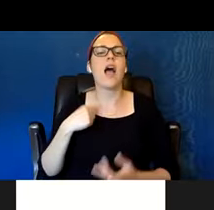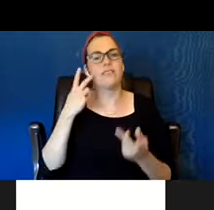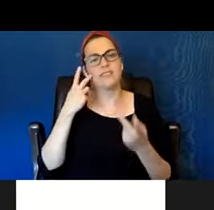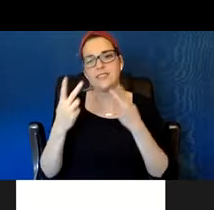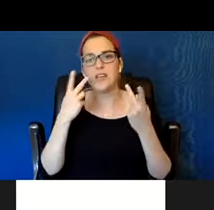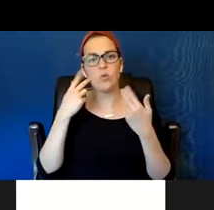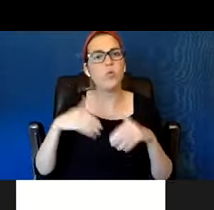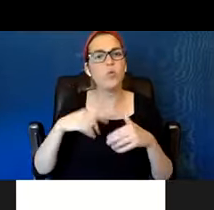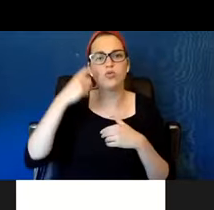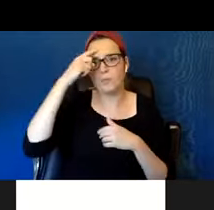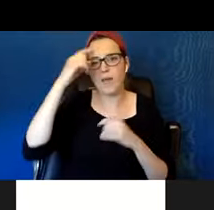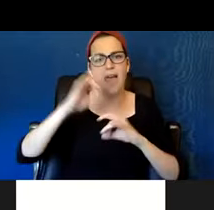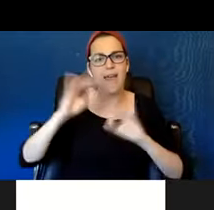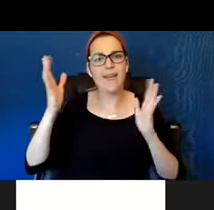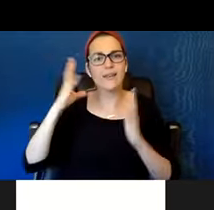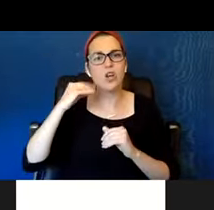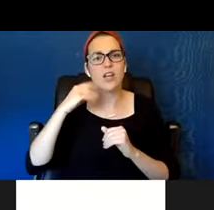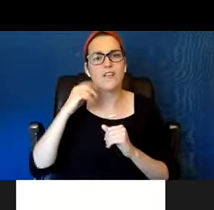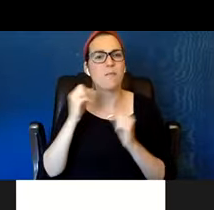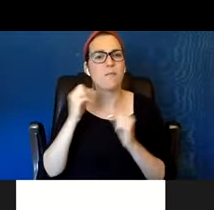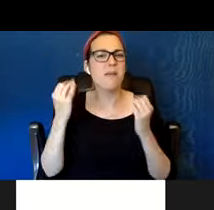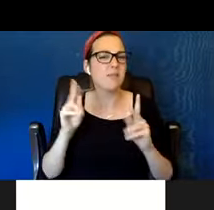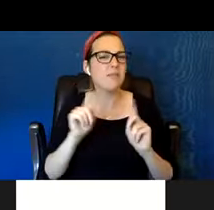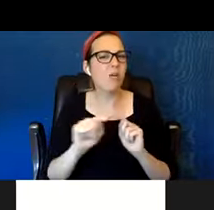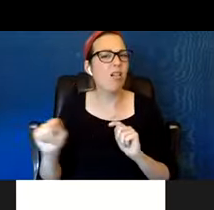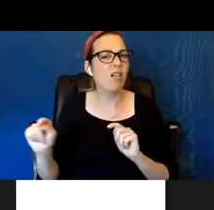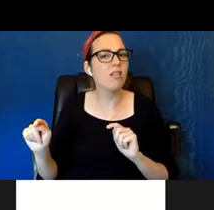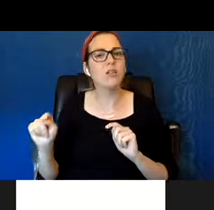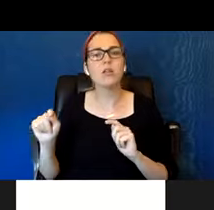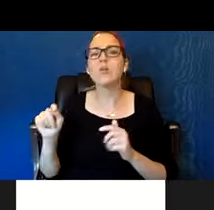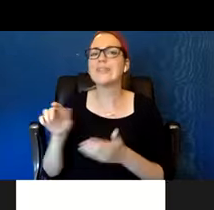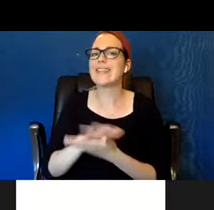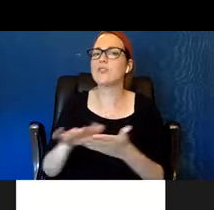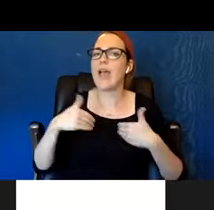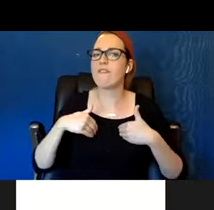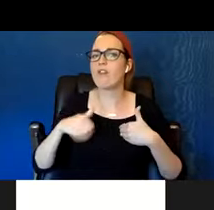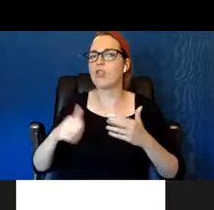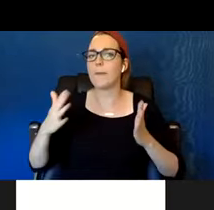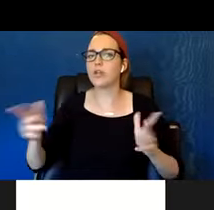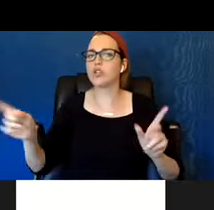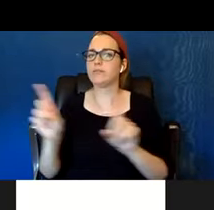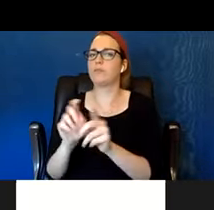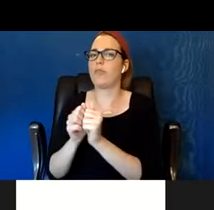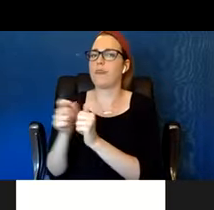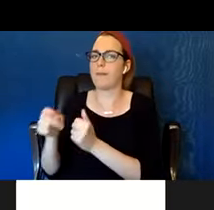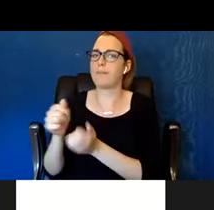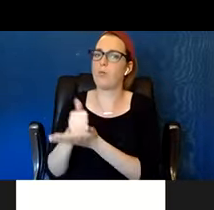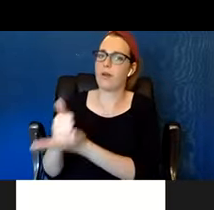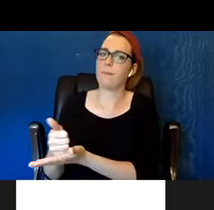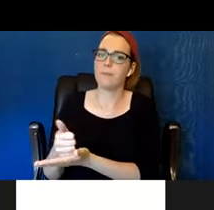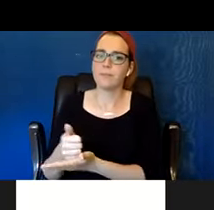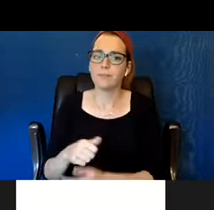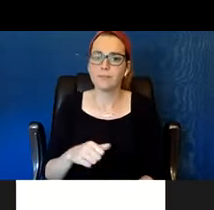and because we're county is easy to do. And then what would you develop was the process